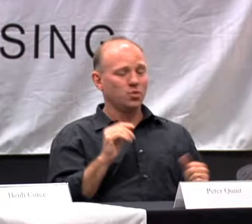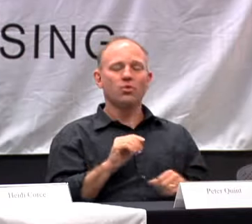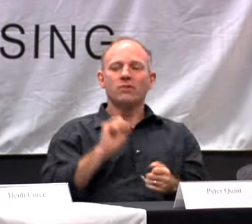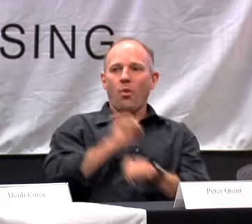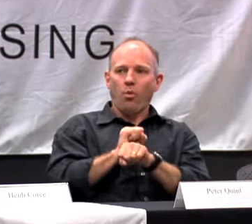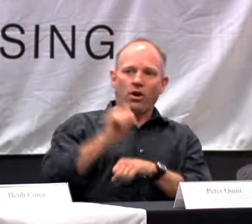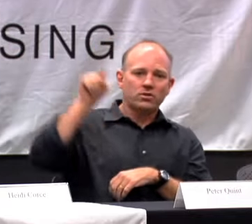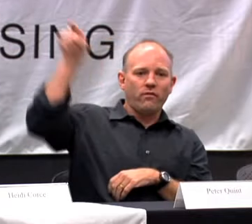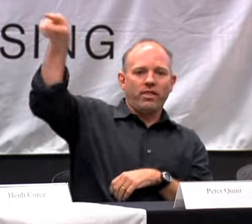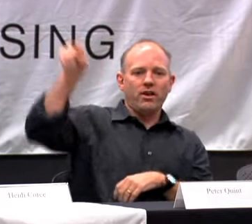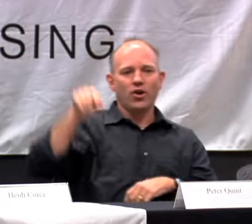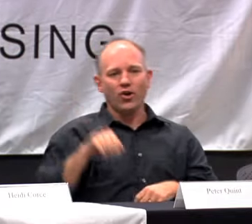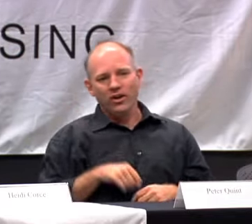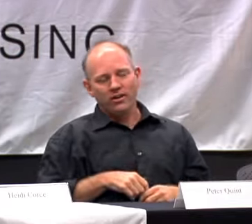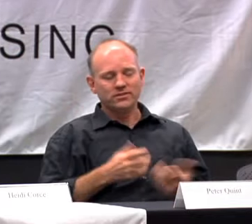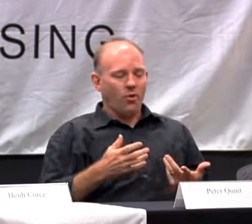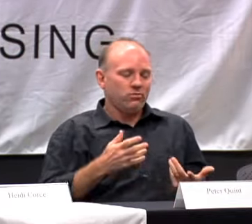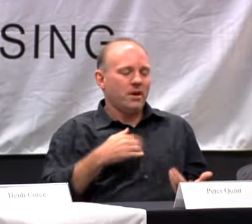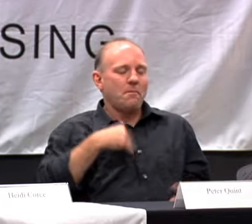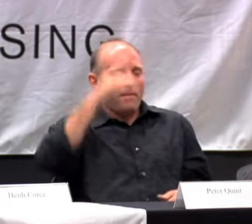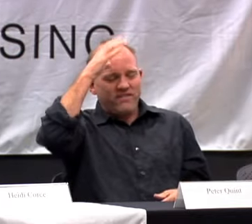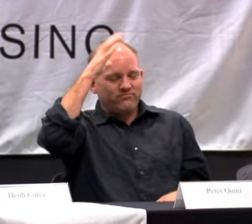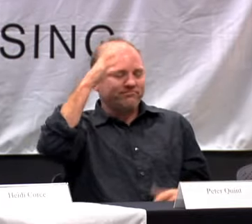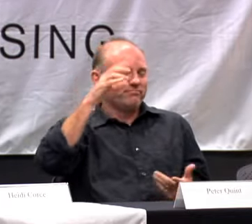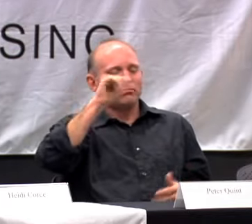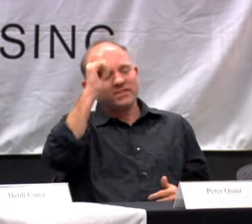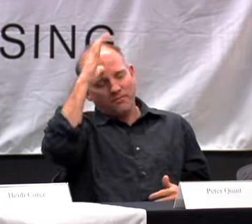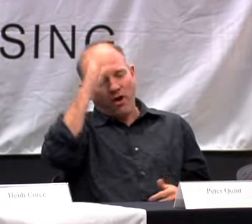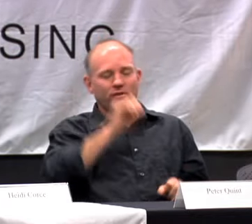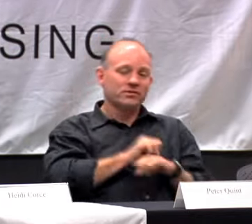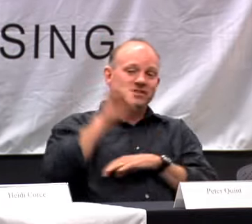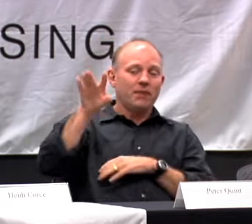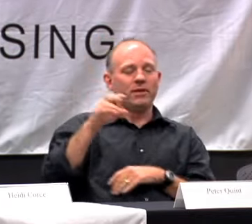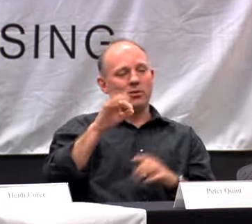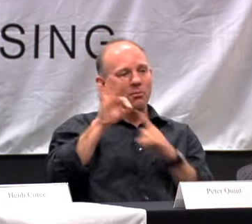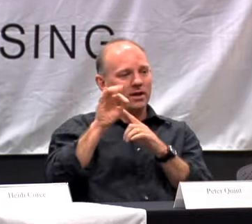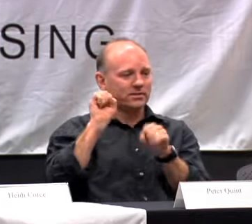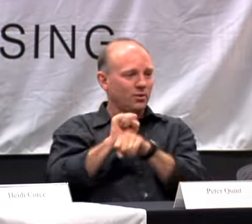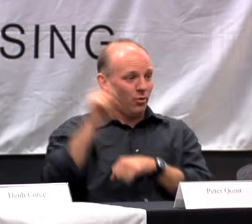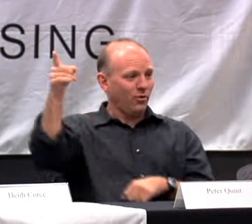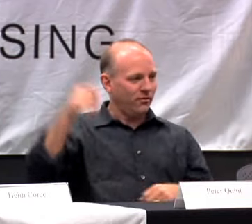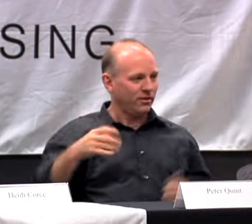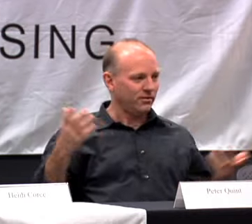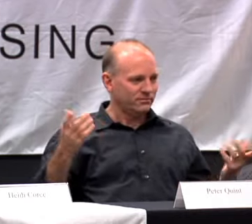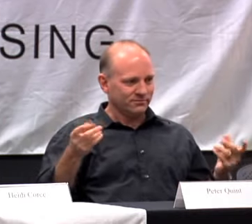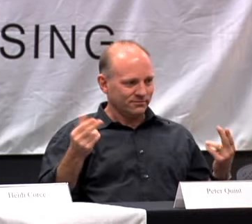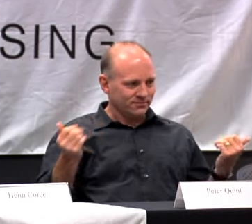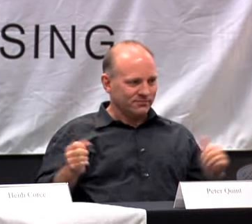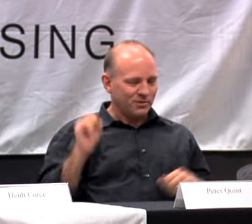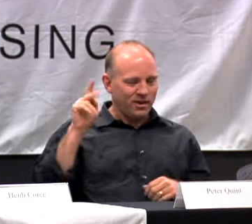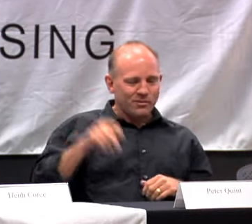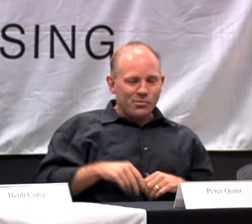COLLEGE. I DIDN'T KNOW WHAT TO DO SO I WENT TO PAKISTAN.